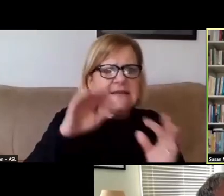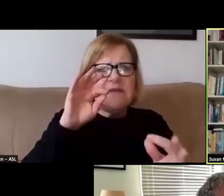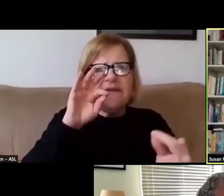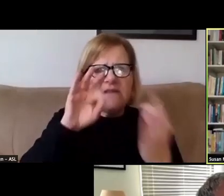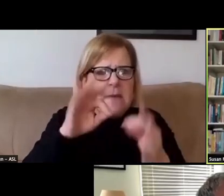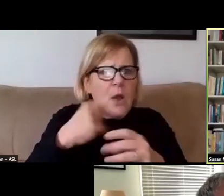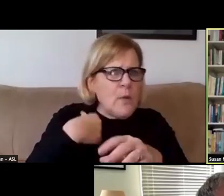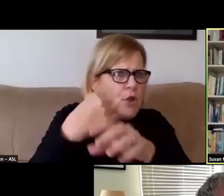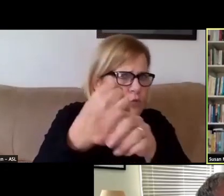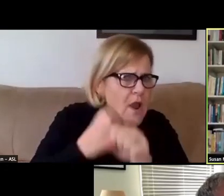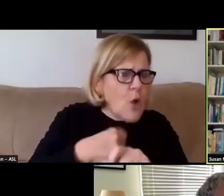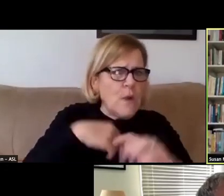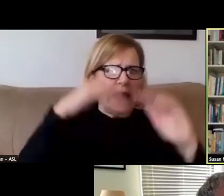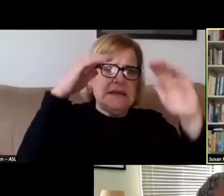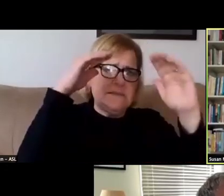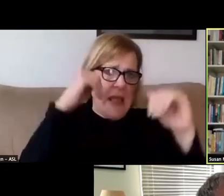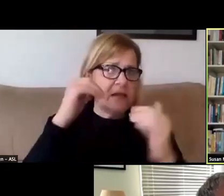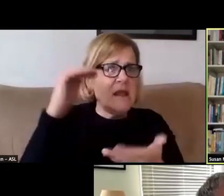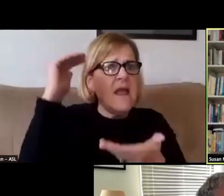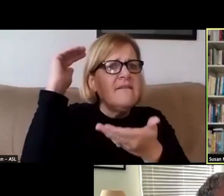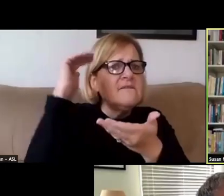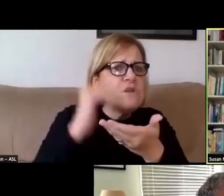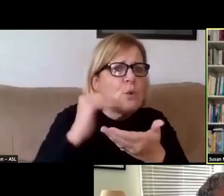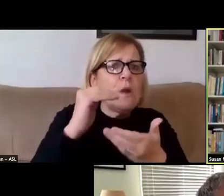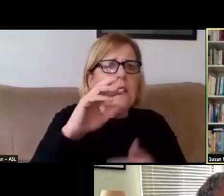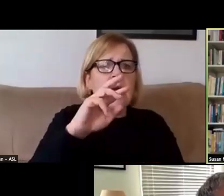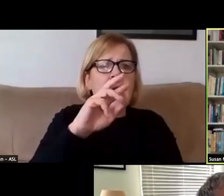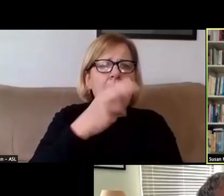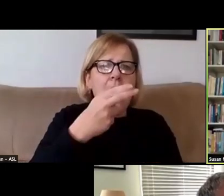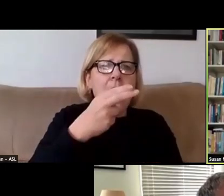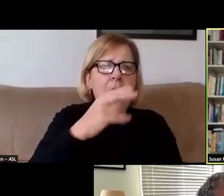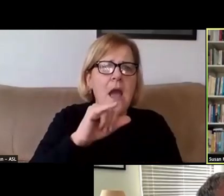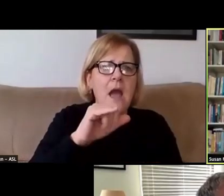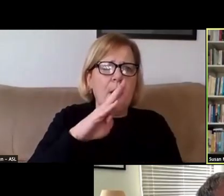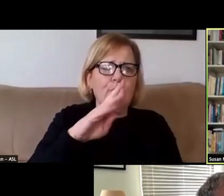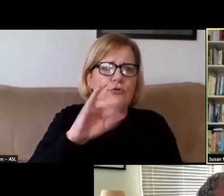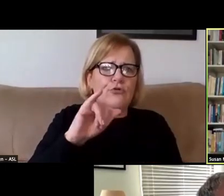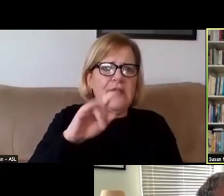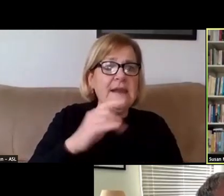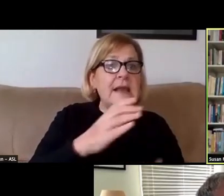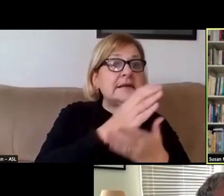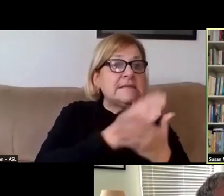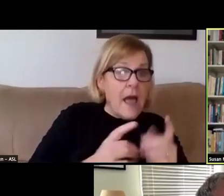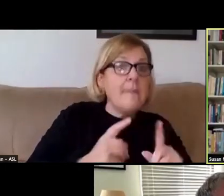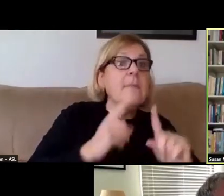we do anticipate fewer hybrid classes: the ones that have some students remotely